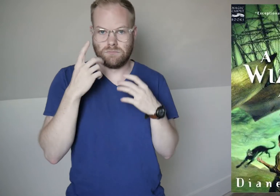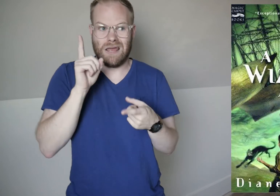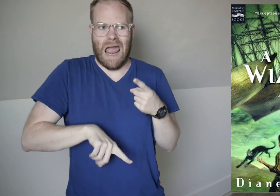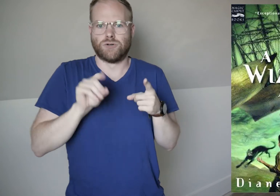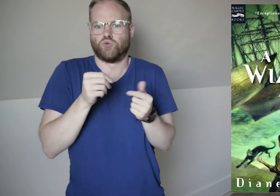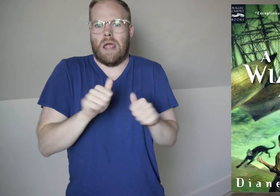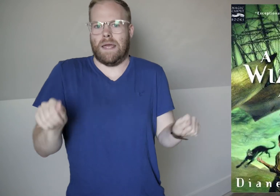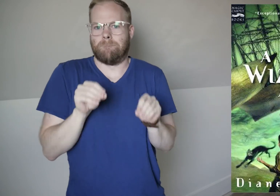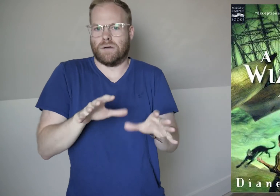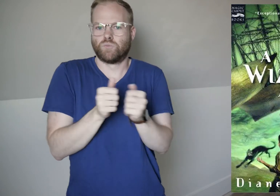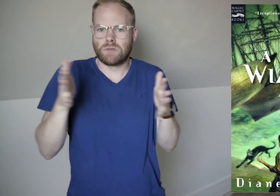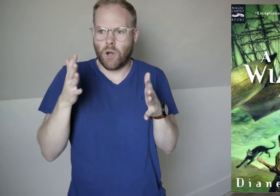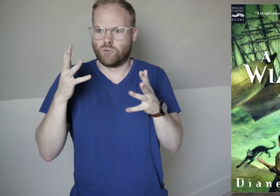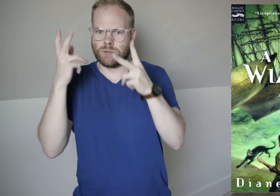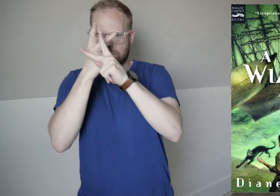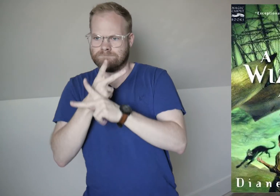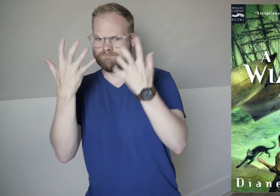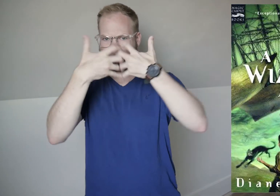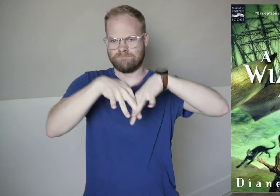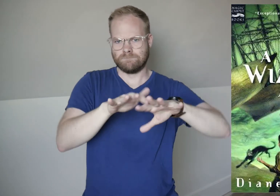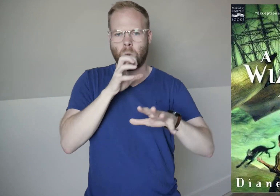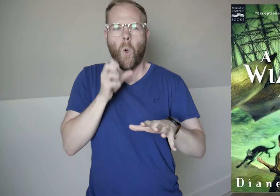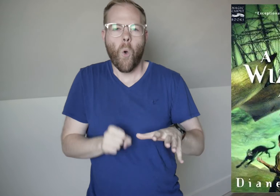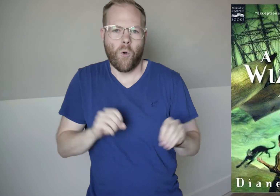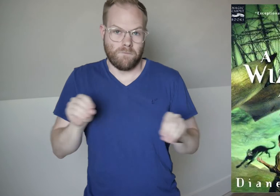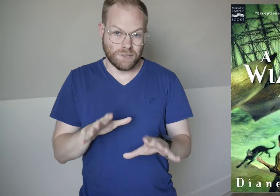you can’t do any spellwork without accounting for ancient magic first.